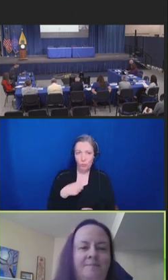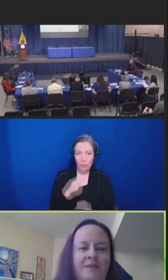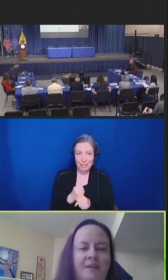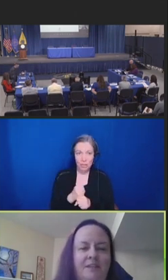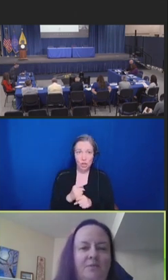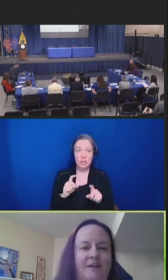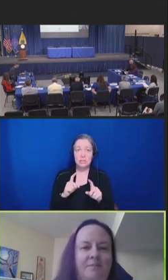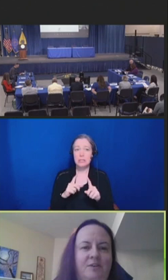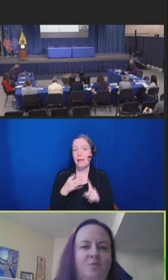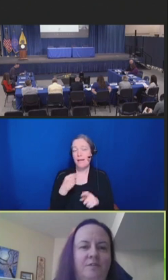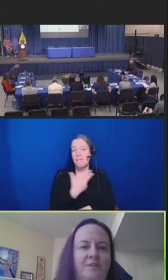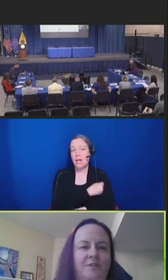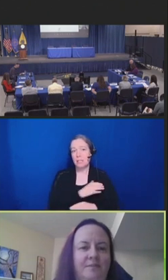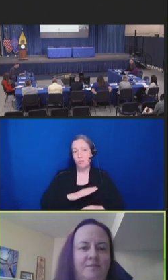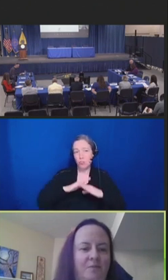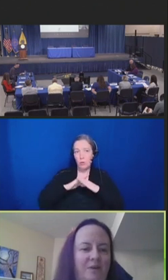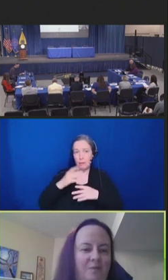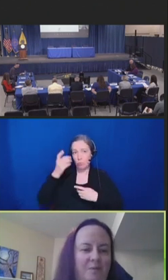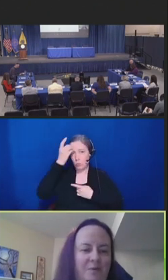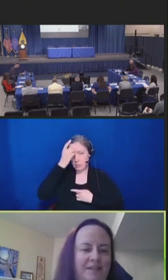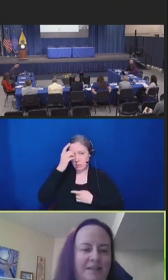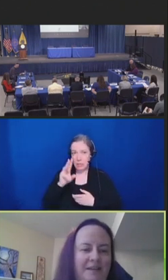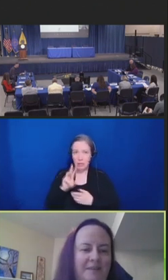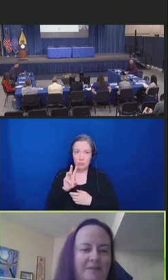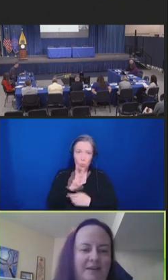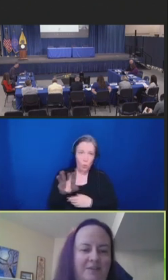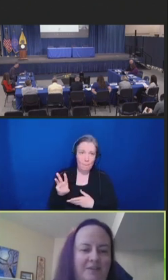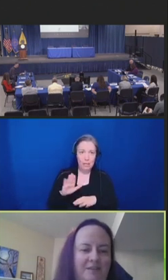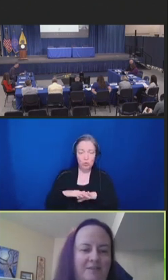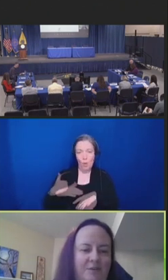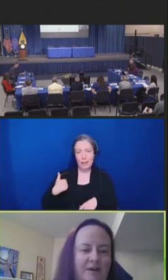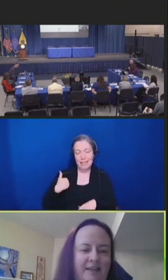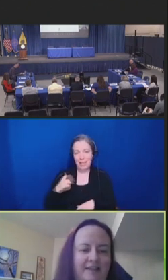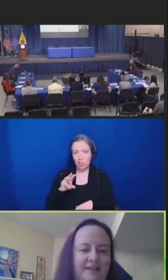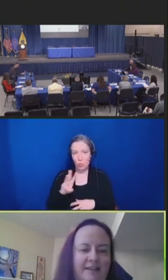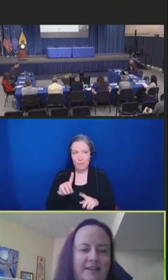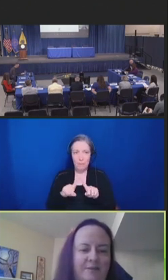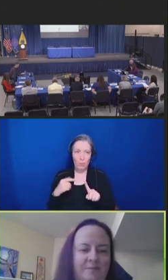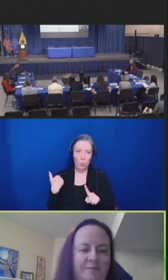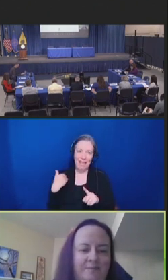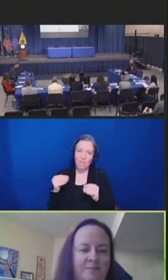So, we have a much more fulsome written report but that was just a few highlights. Thank you.